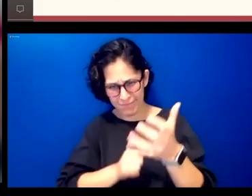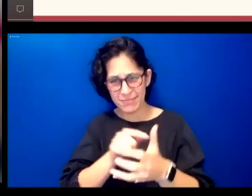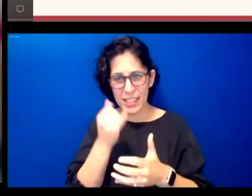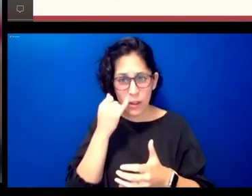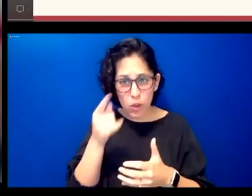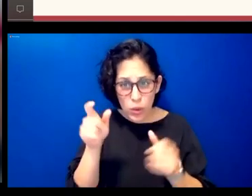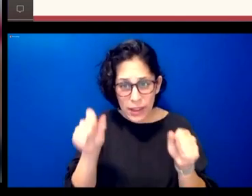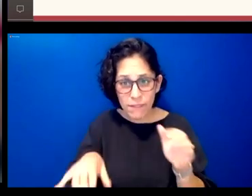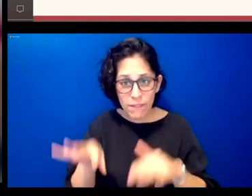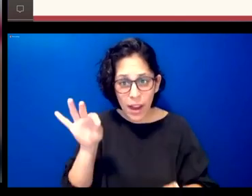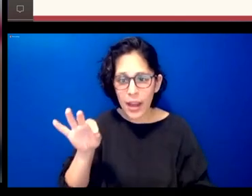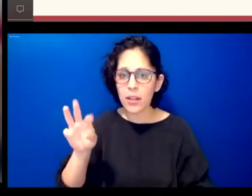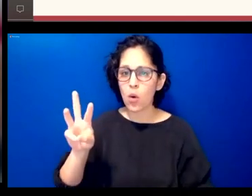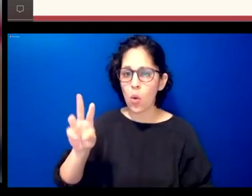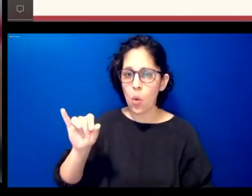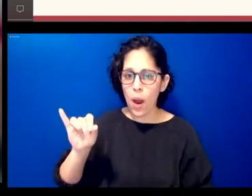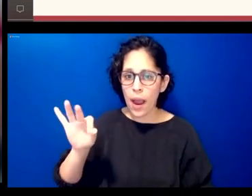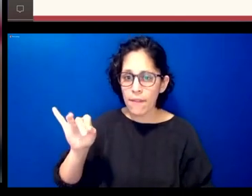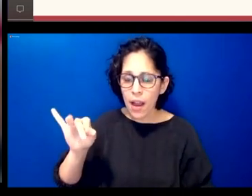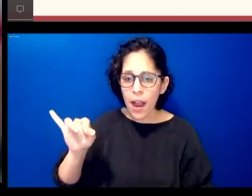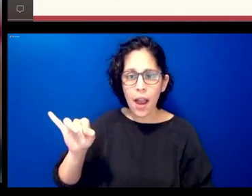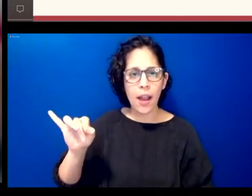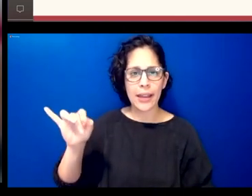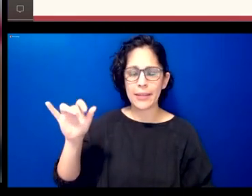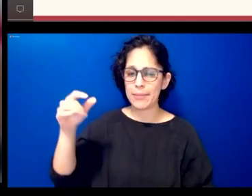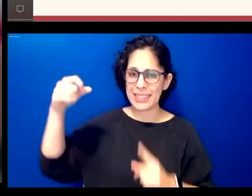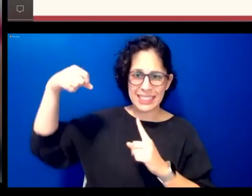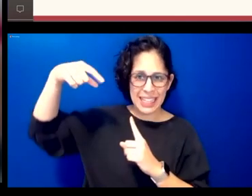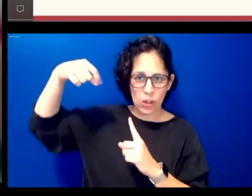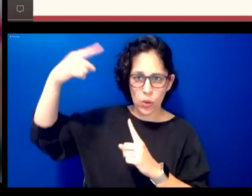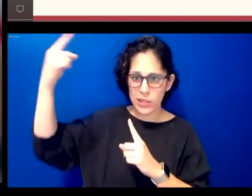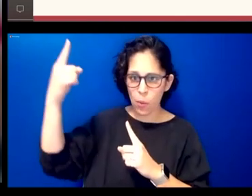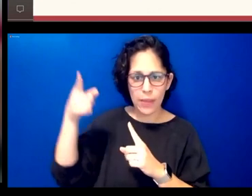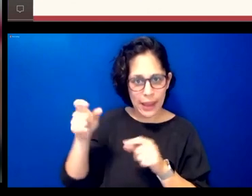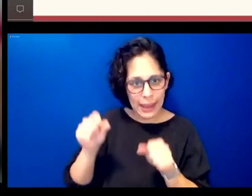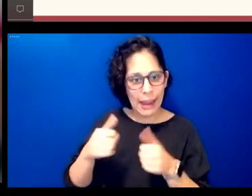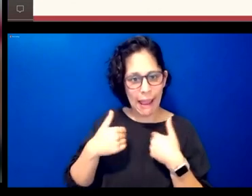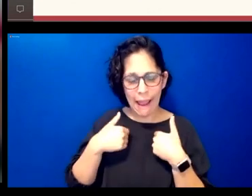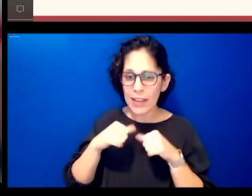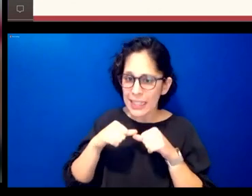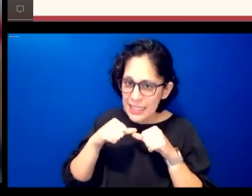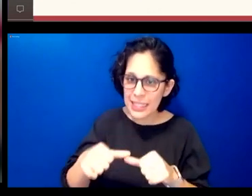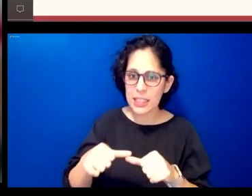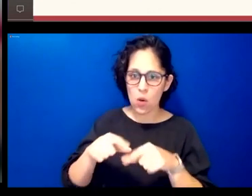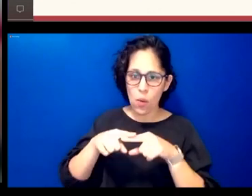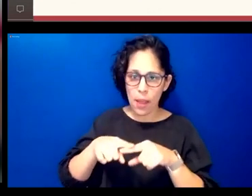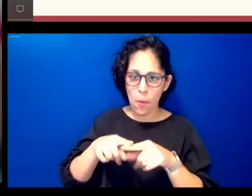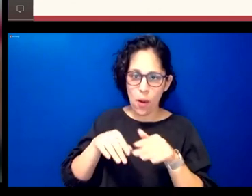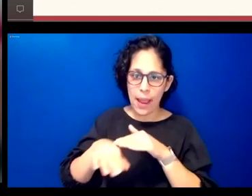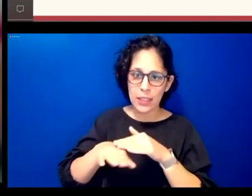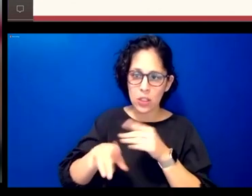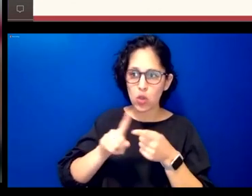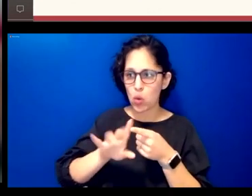a wi-fi signal somewhere they could have consistent reliable access to their language without